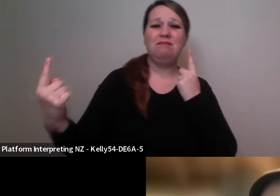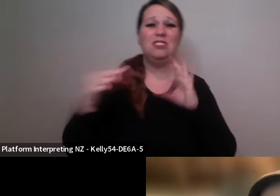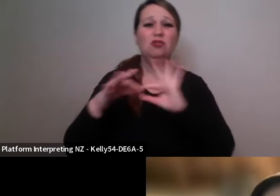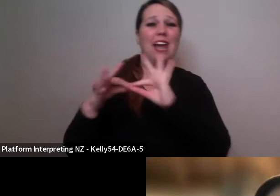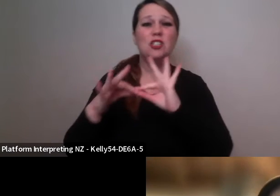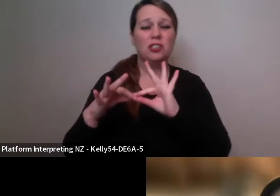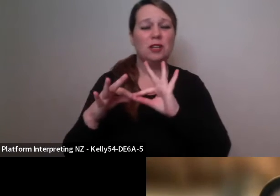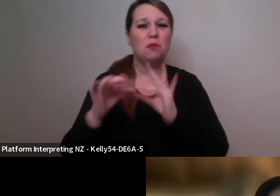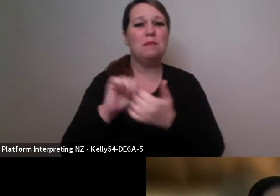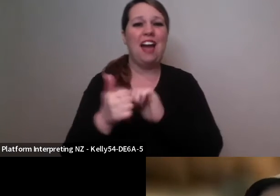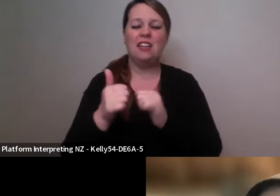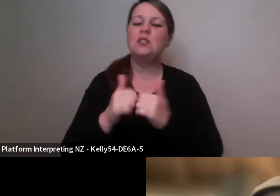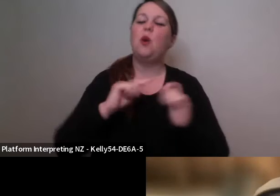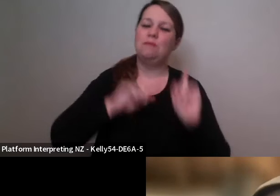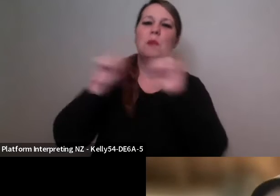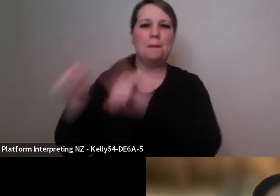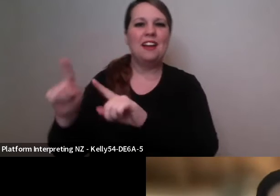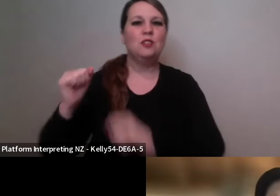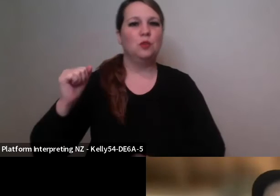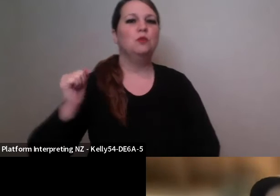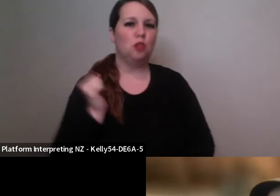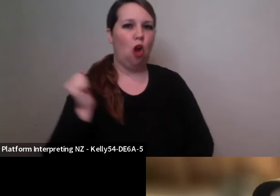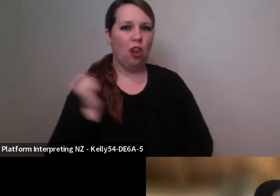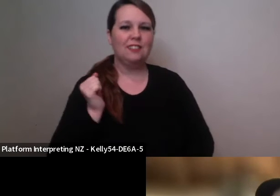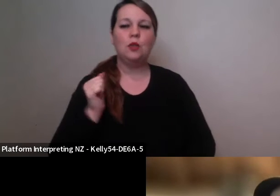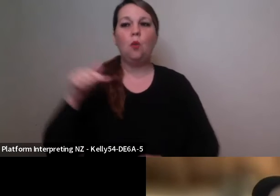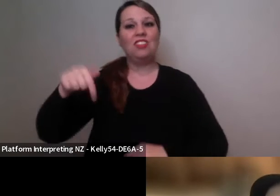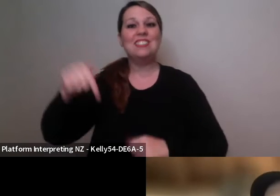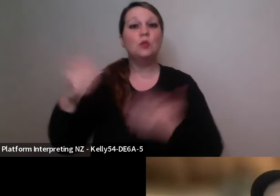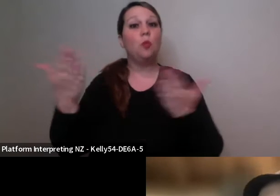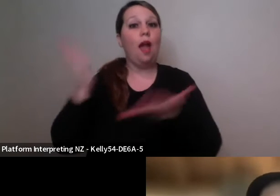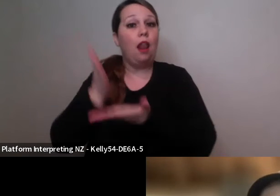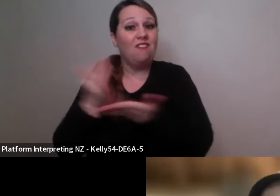we're back in Scotland and this is sort of my base, but a lot of my work is international